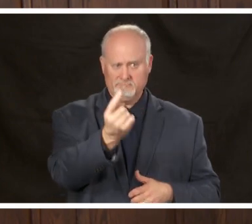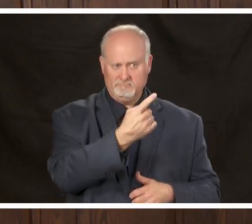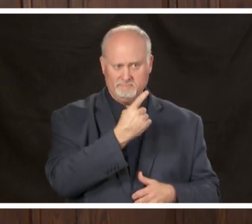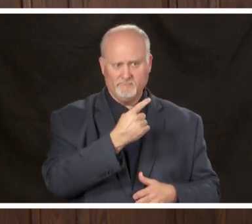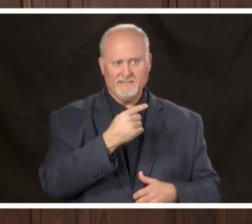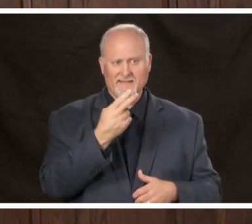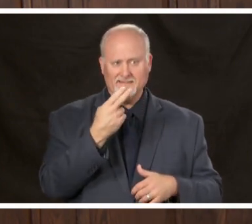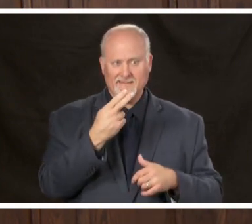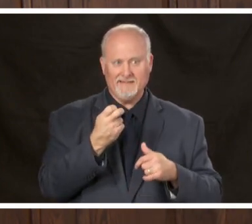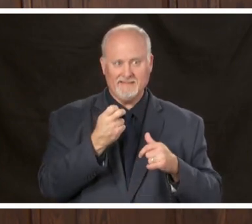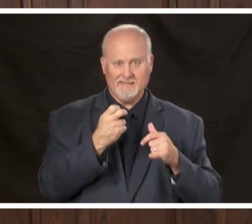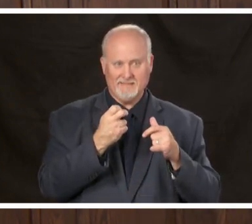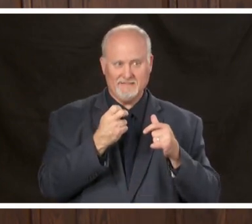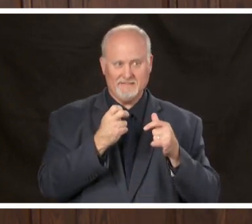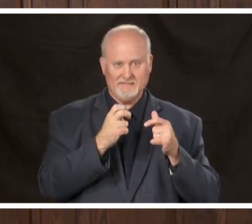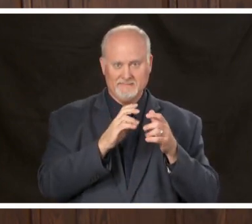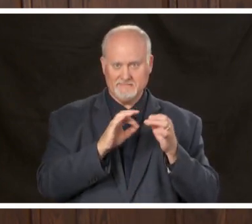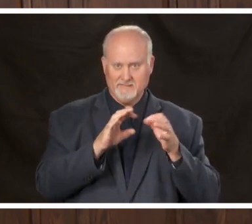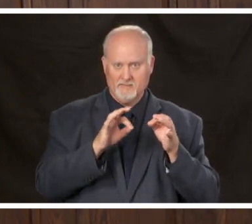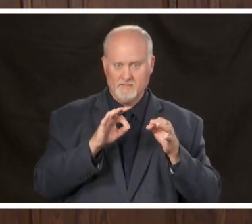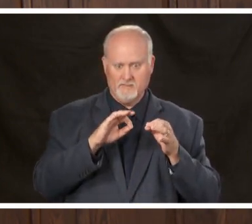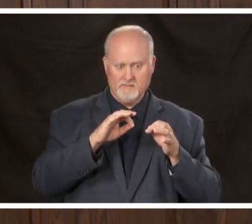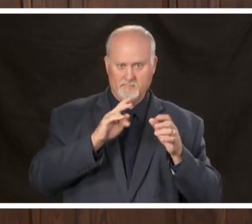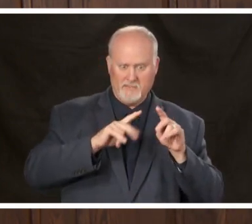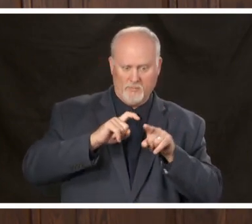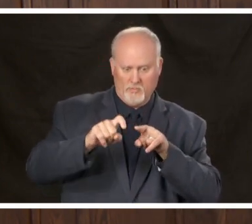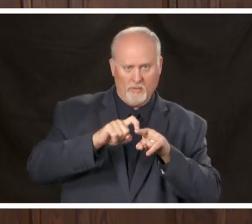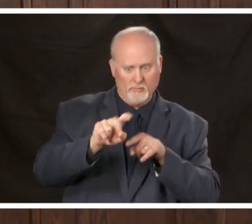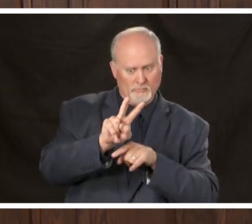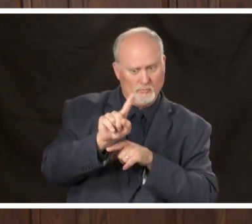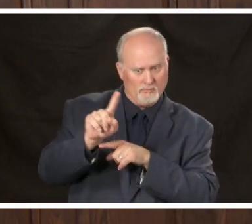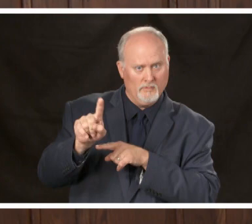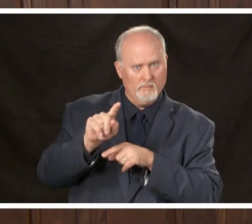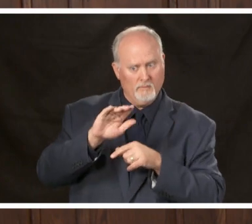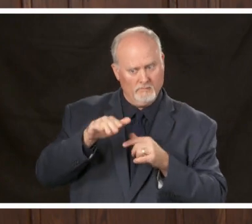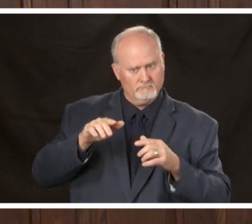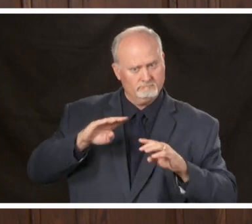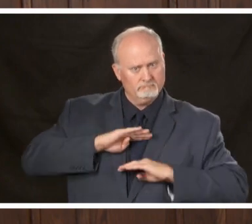was saying that he all the calls to 2-1-1 had been met what other needs were